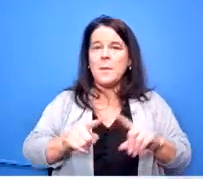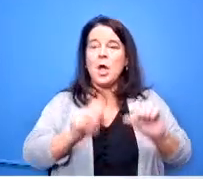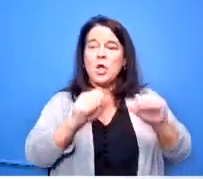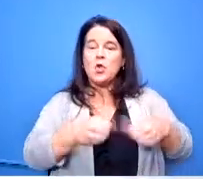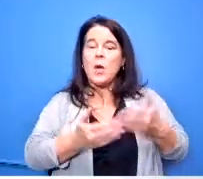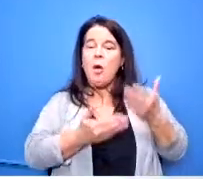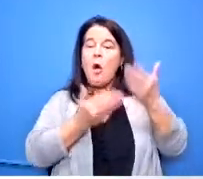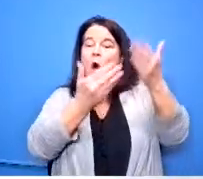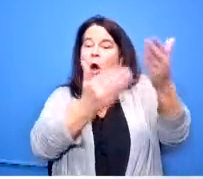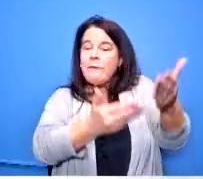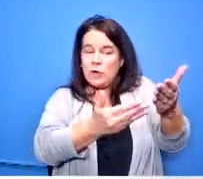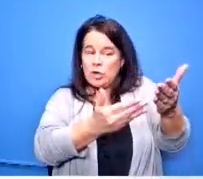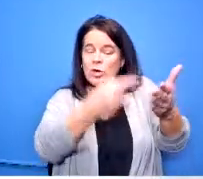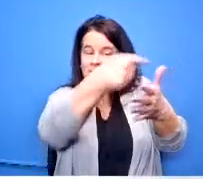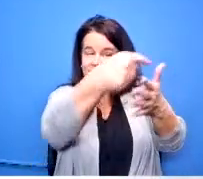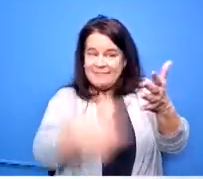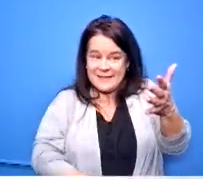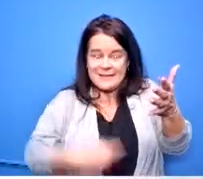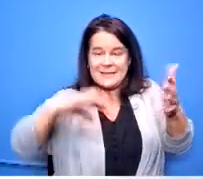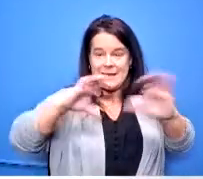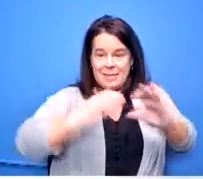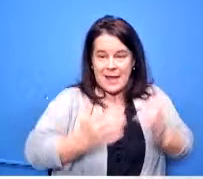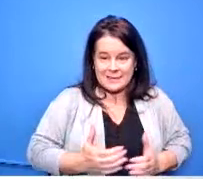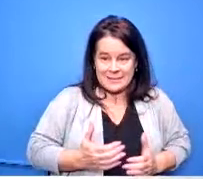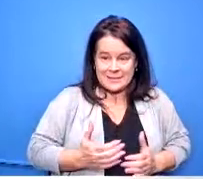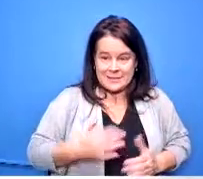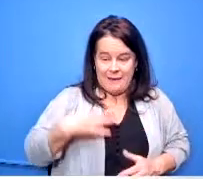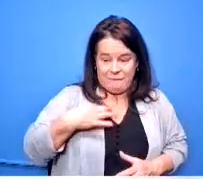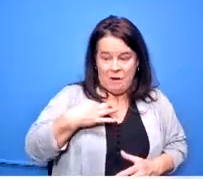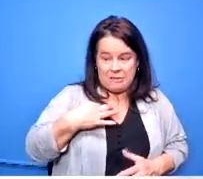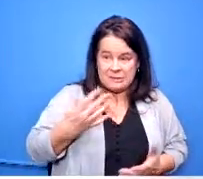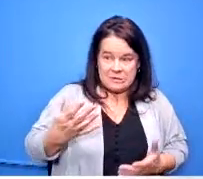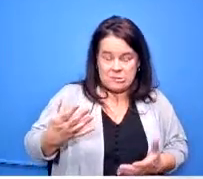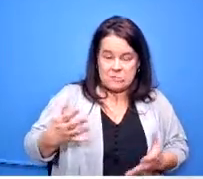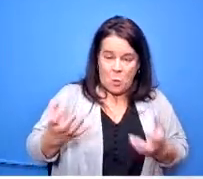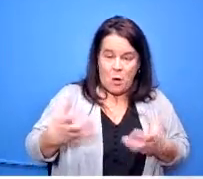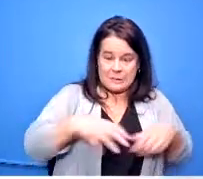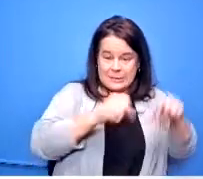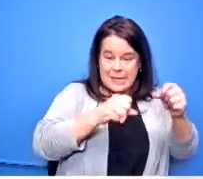electives for kids to sign up for knowing that you have someone to someone who can teach it